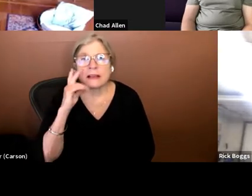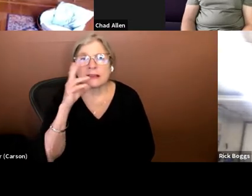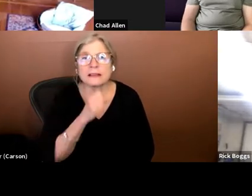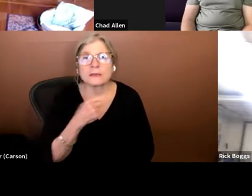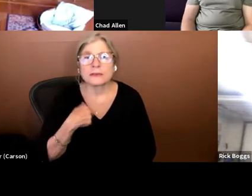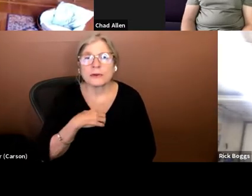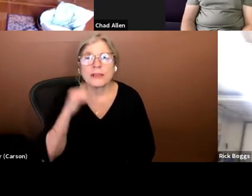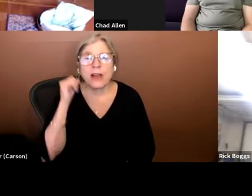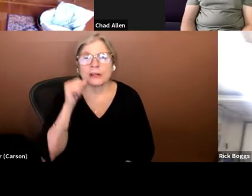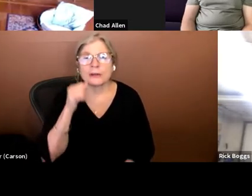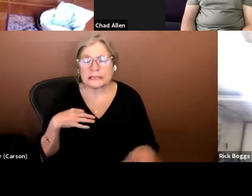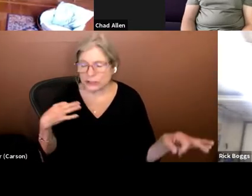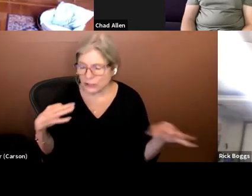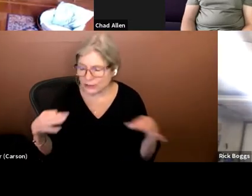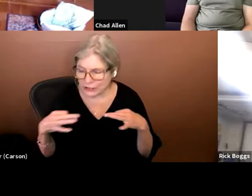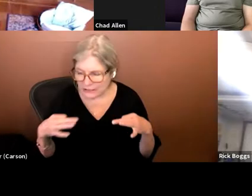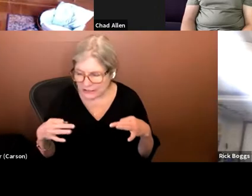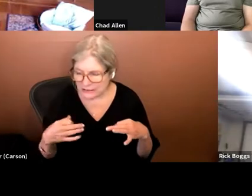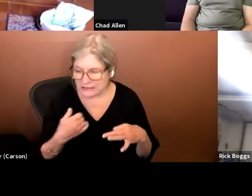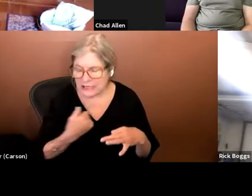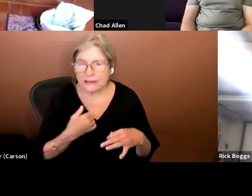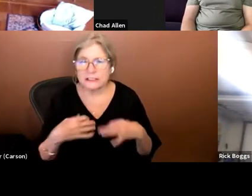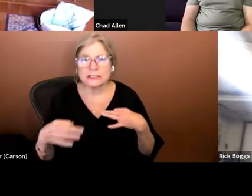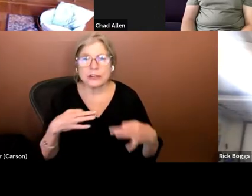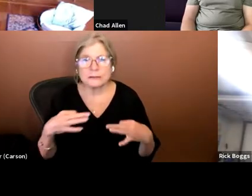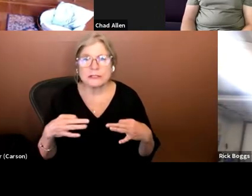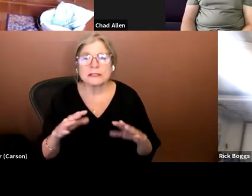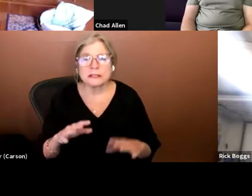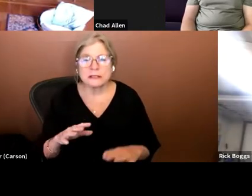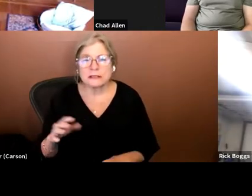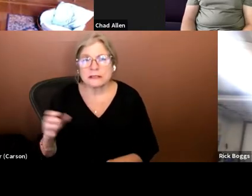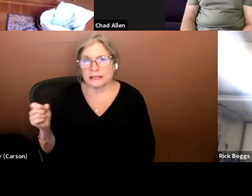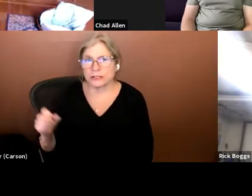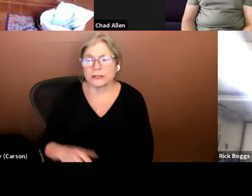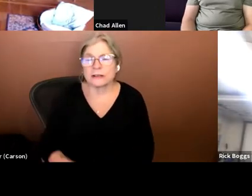description, self-descriptions. I'm a